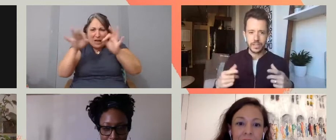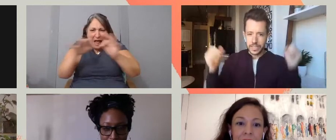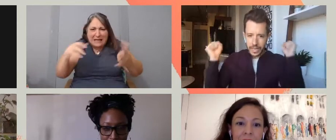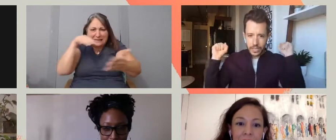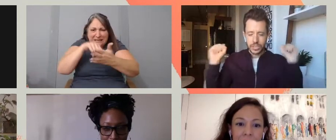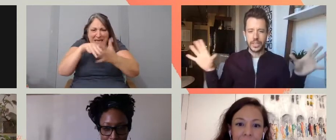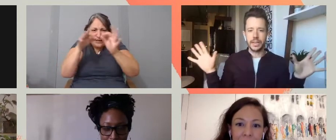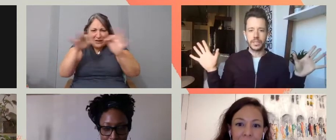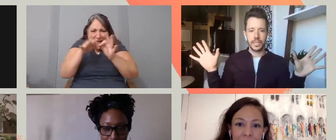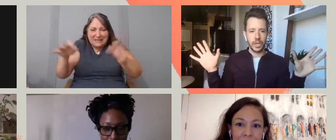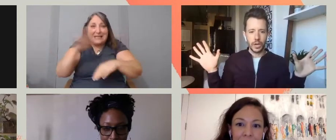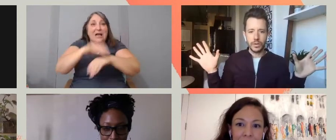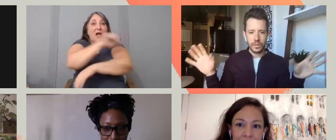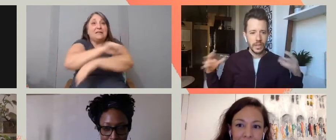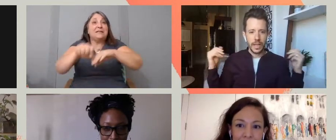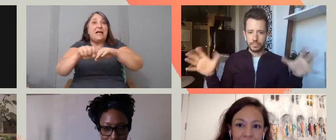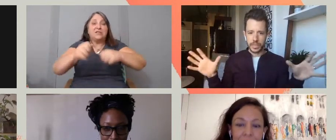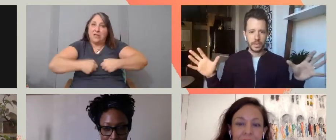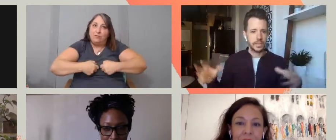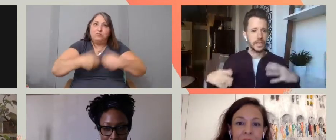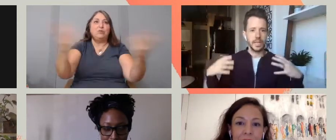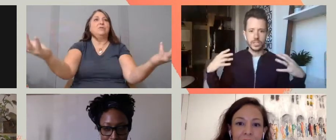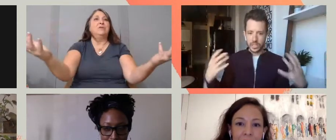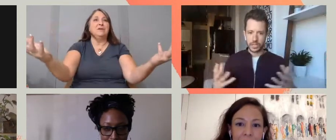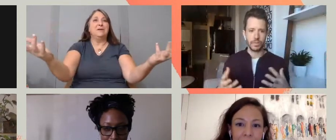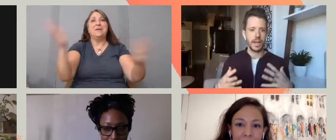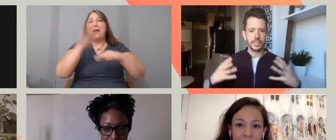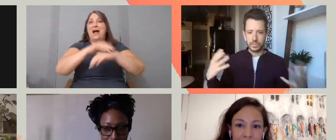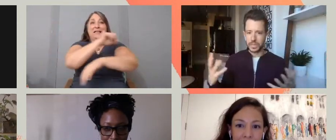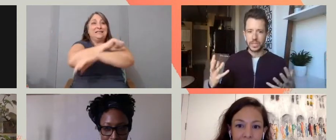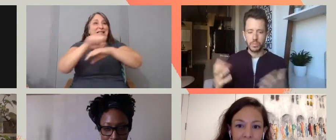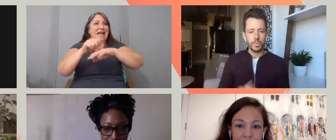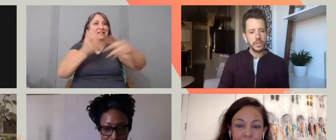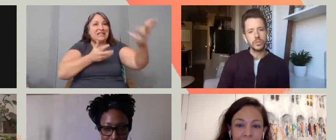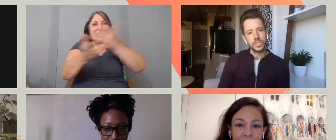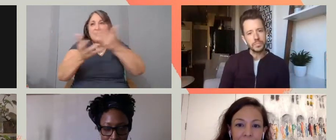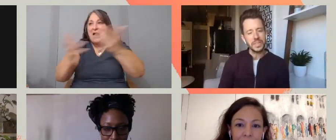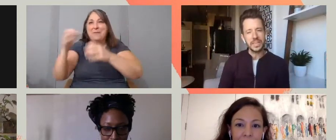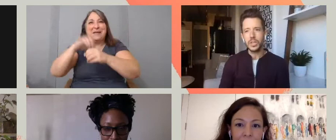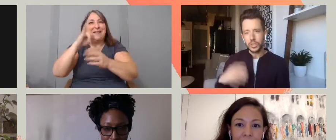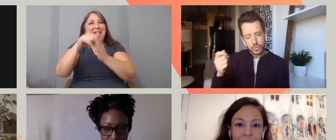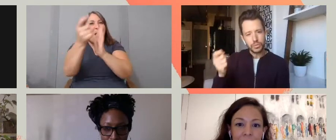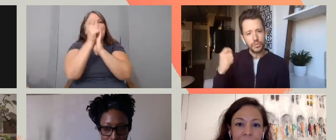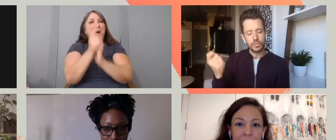study your lines, get on stage and let everything go and be on stage and interact and be in the moment.